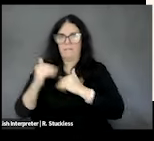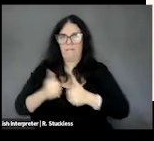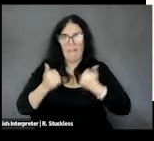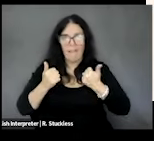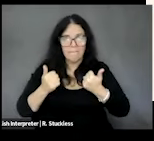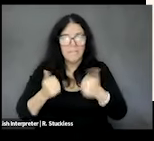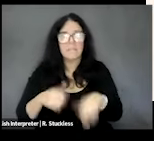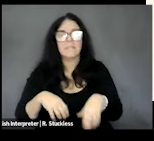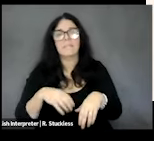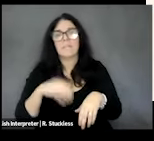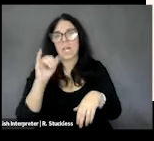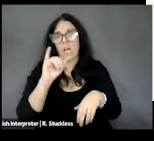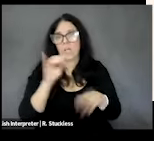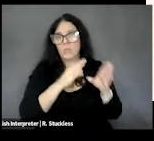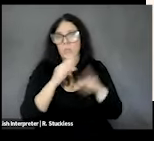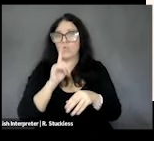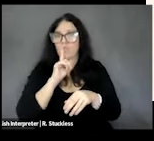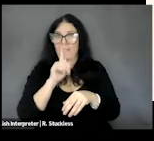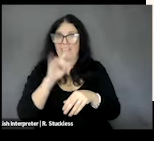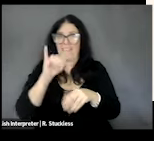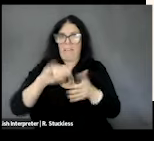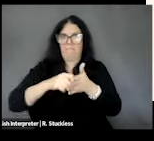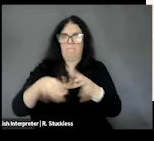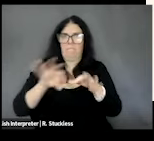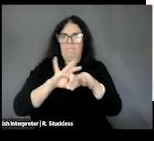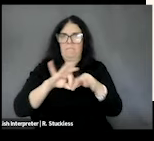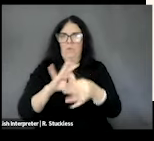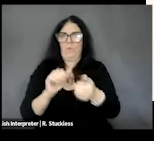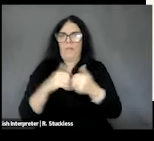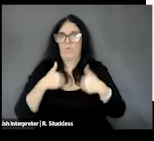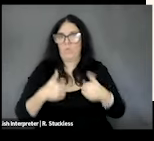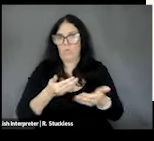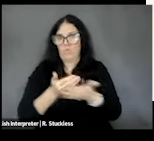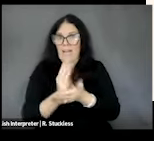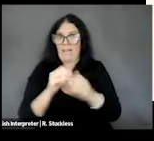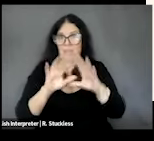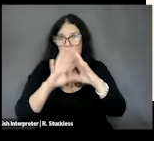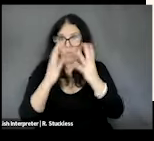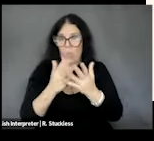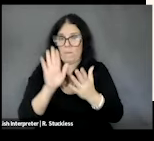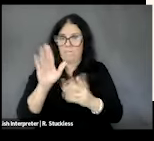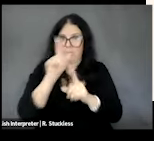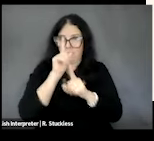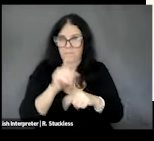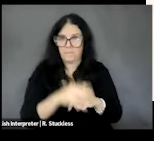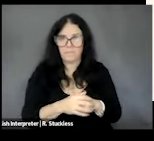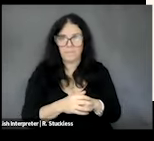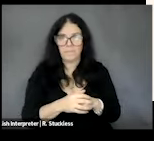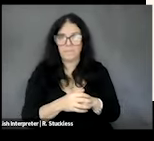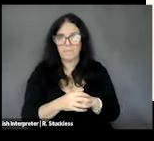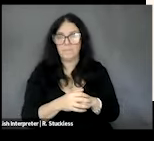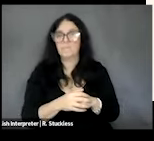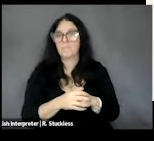Health Agenda. Food insecurity is more prevalent in households with disabilities, and disabling